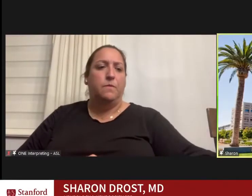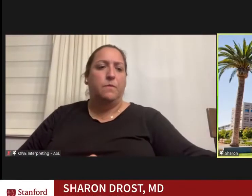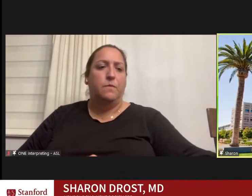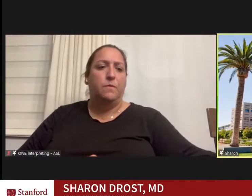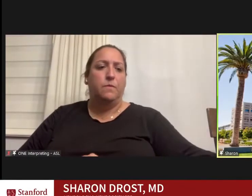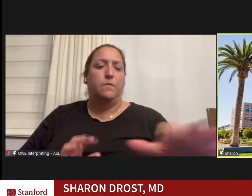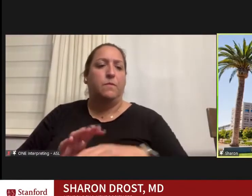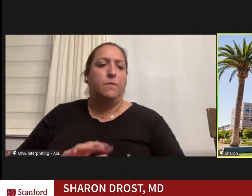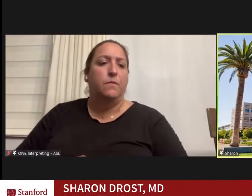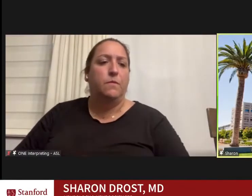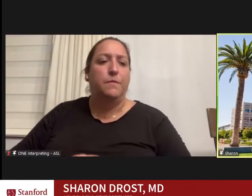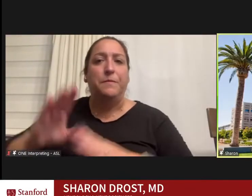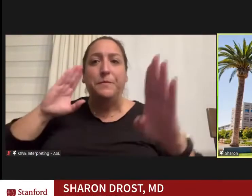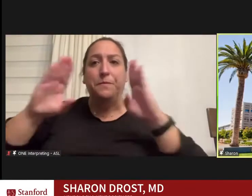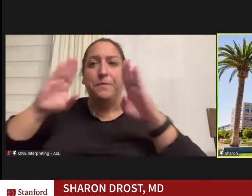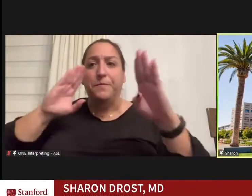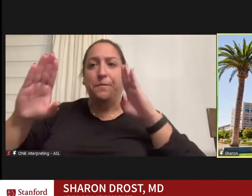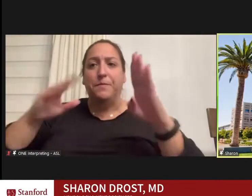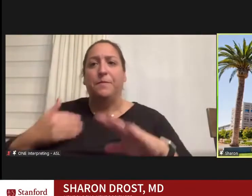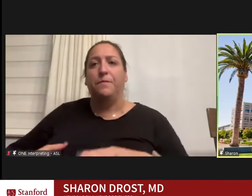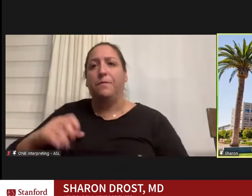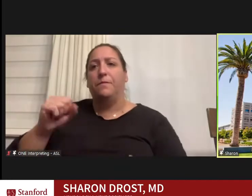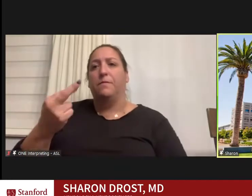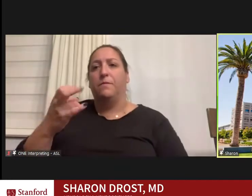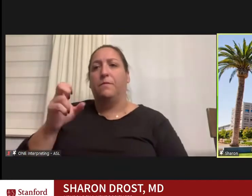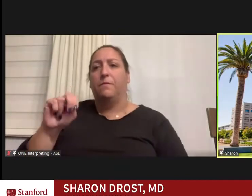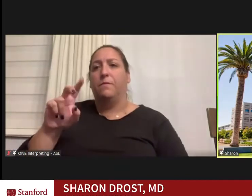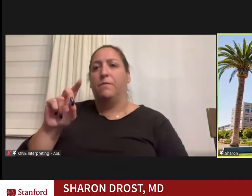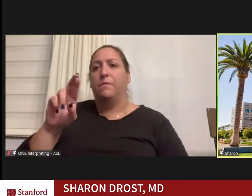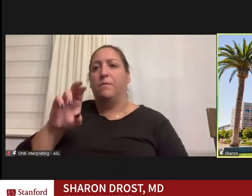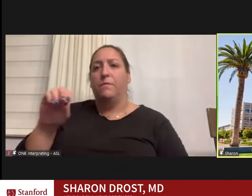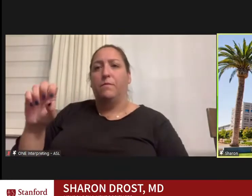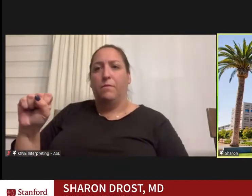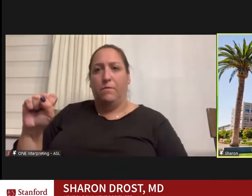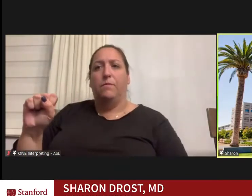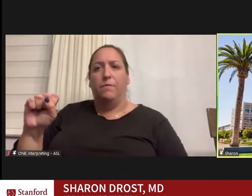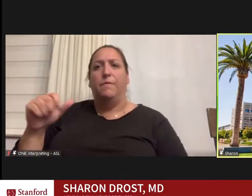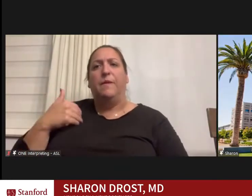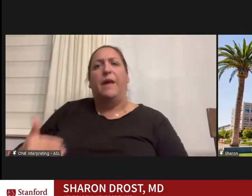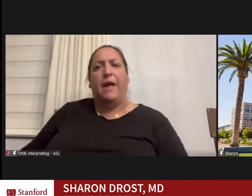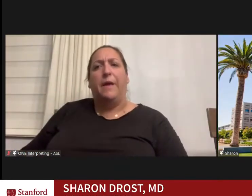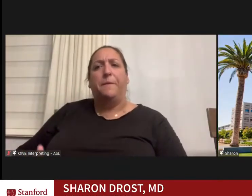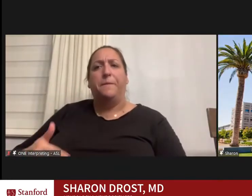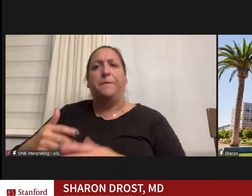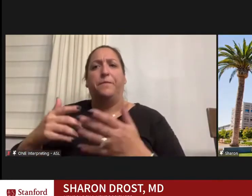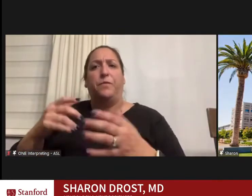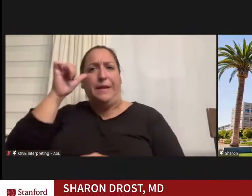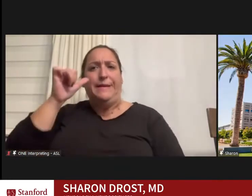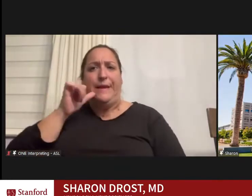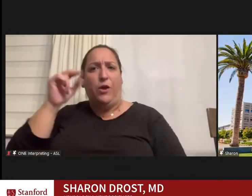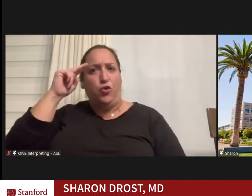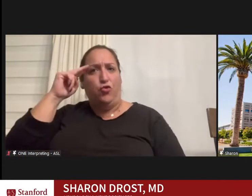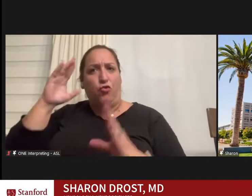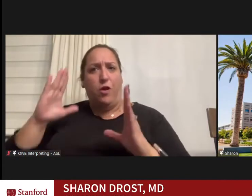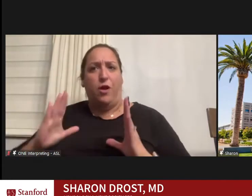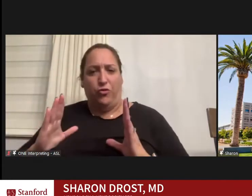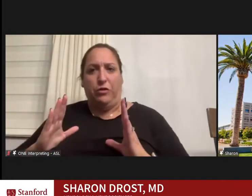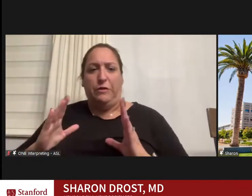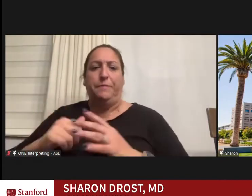Hi, I'm Sharon Drost. I am an adult neurologist, and...